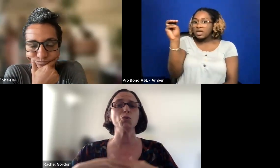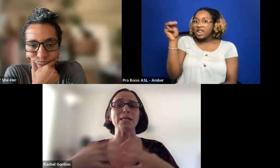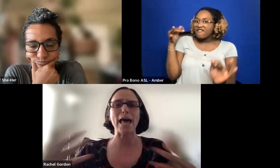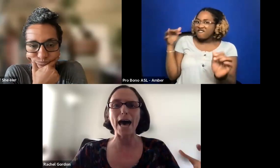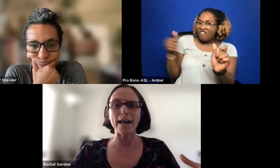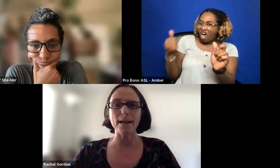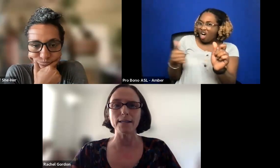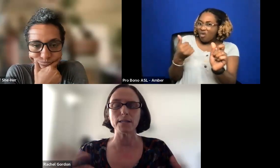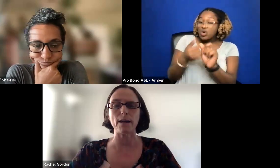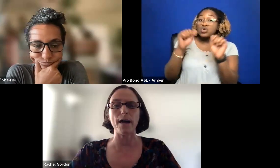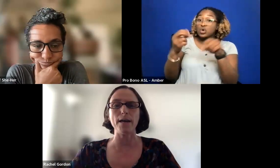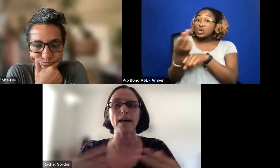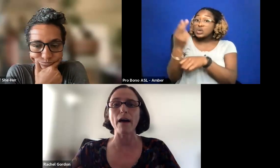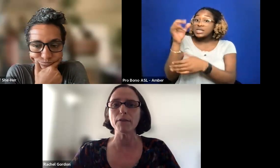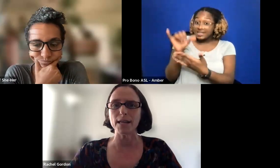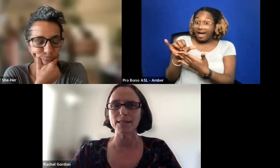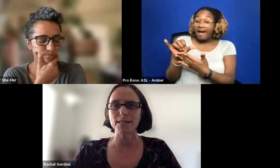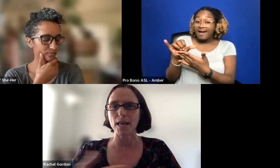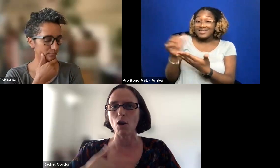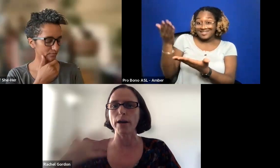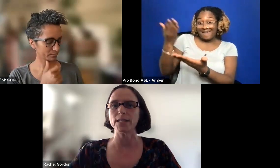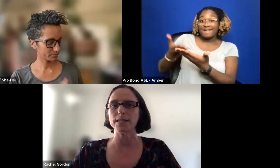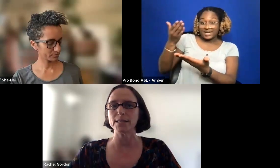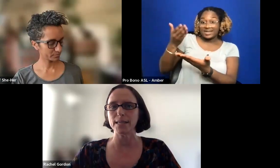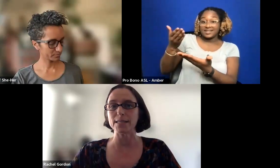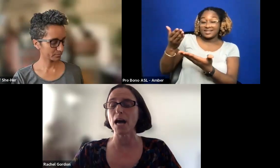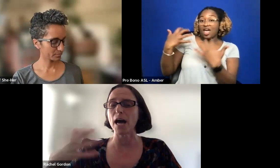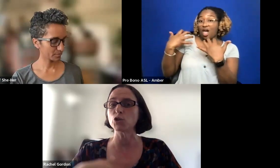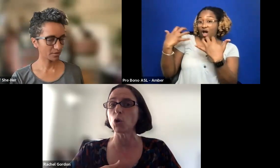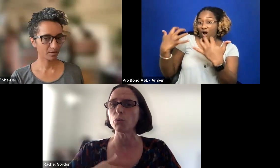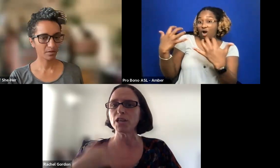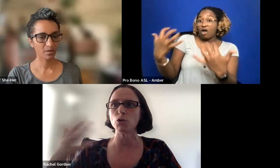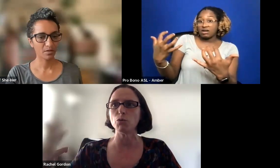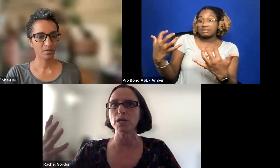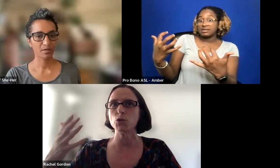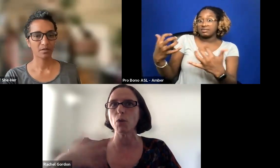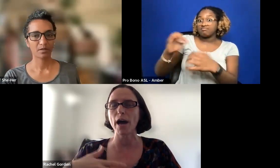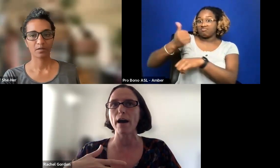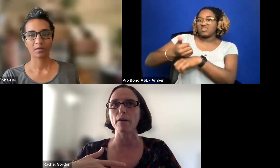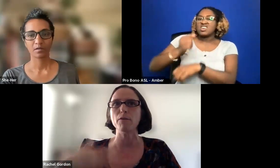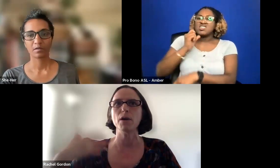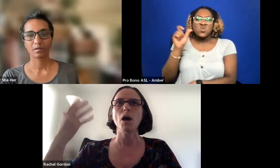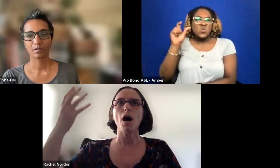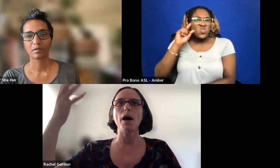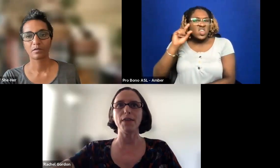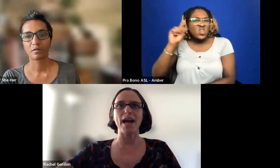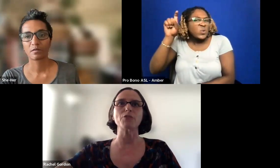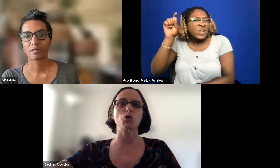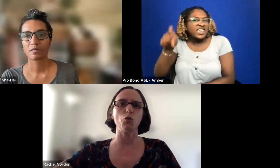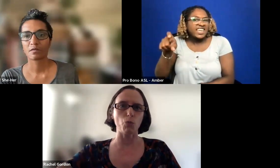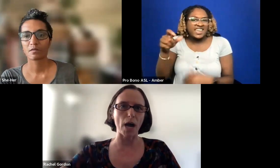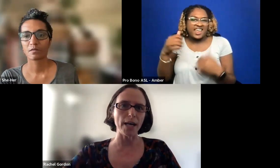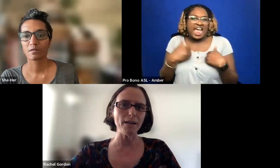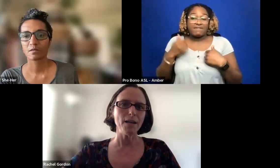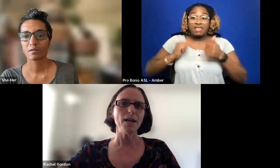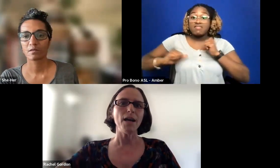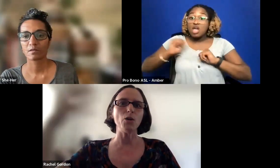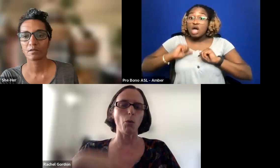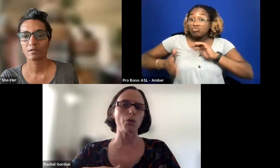EVIDENCE THAT AN AUDIENCE. I DON'T THINK YOU NEED TO HAVE A THEATRICAL RUN IN ORDER TO CREATE